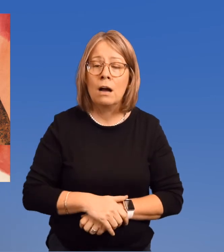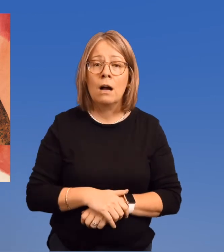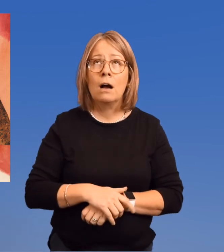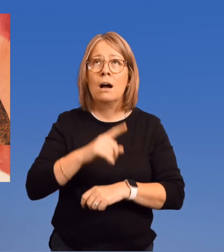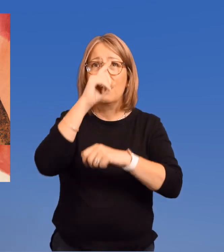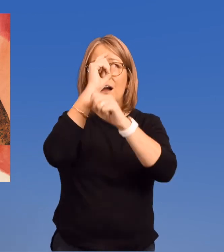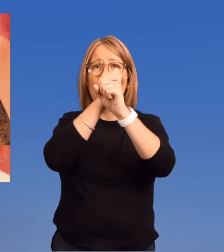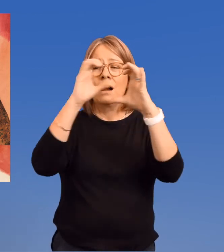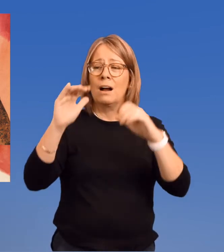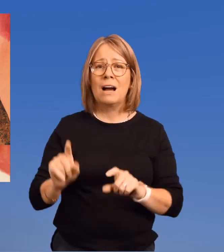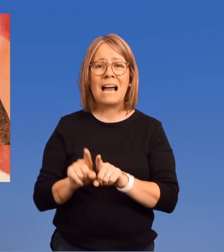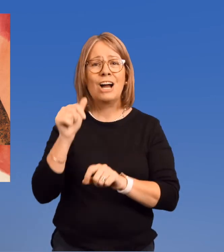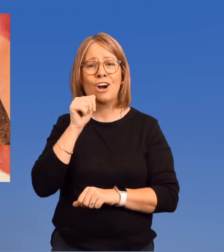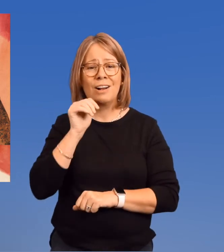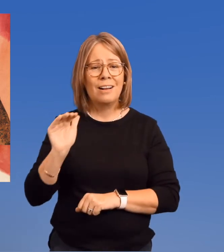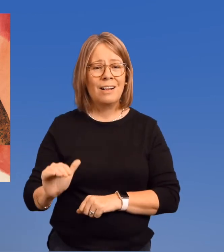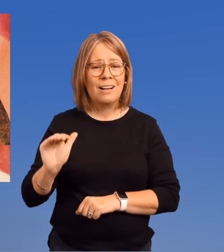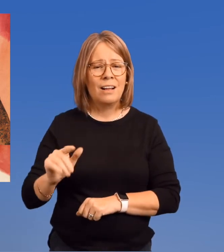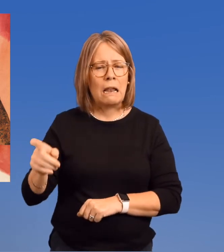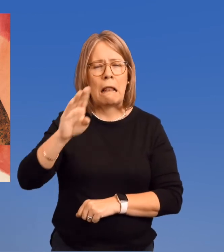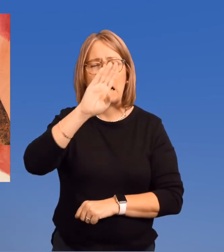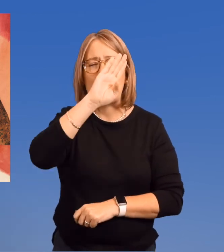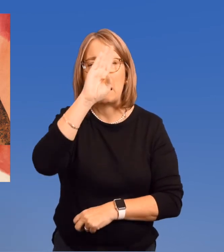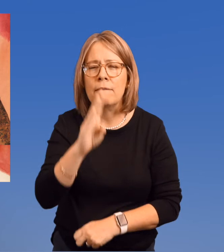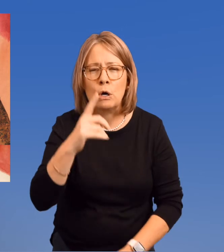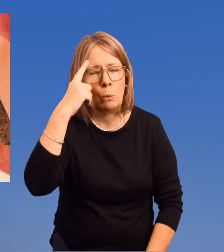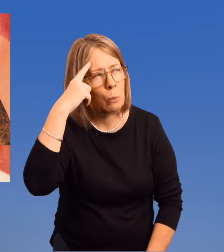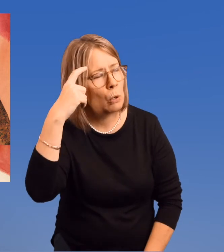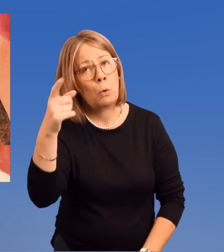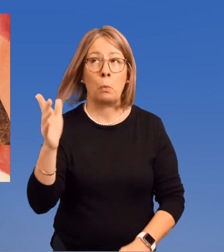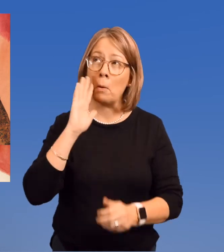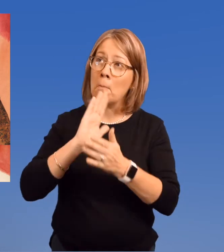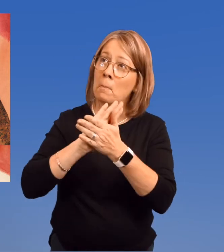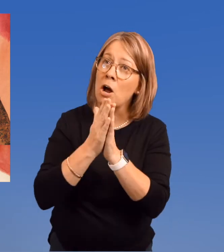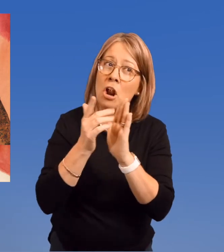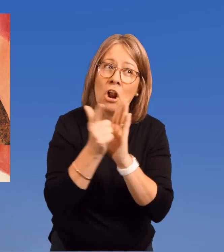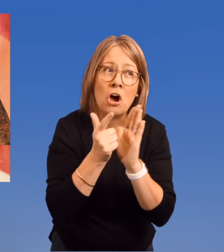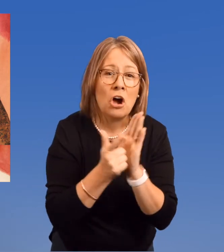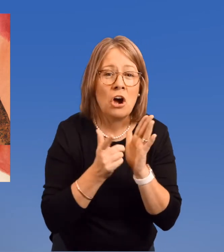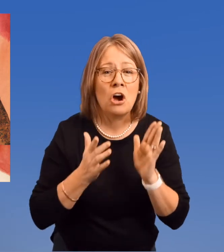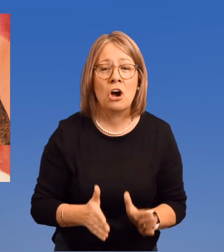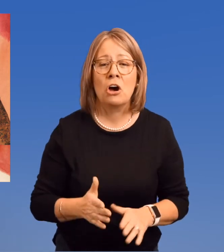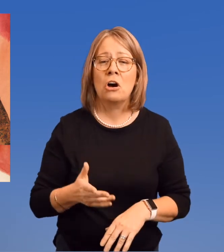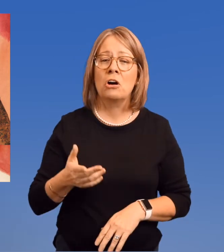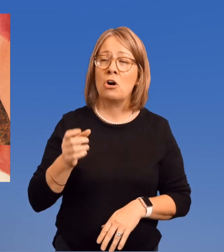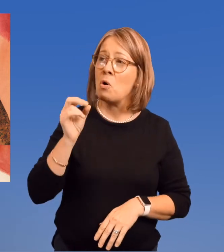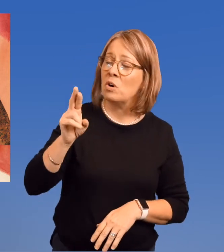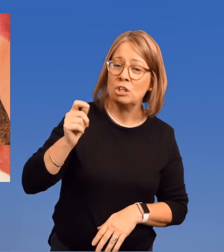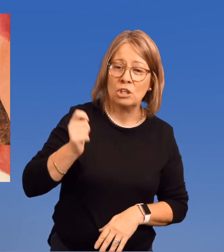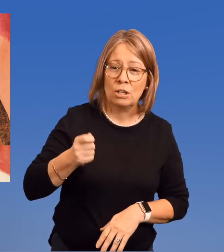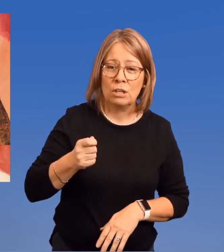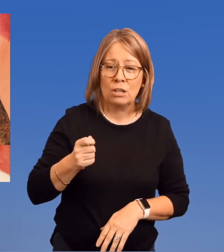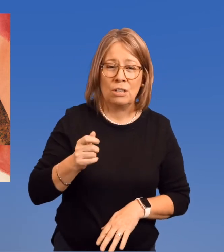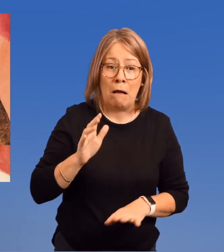As a girl, Ruth never dreamt she would be a lawyer or a judge,